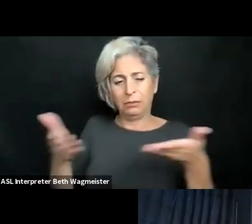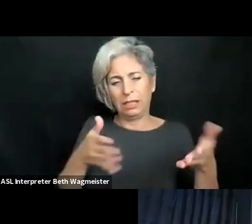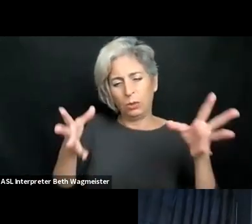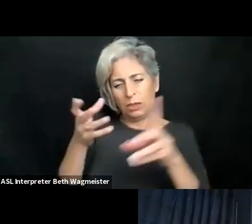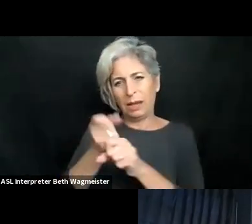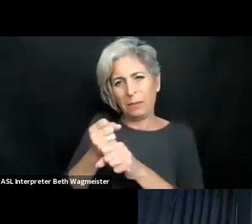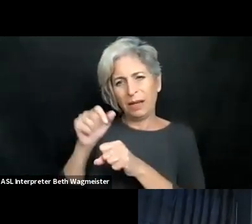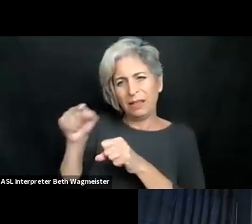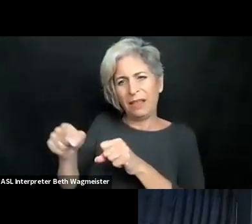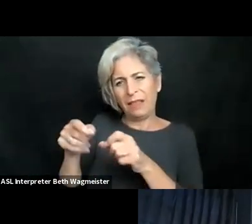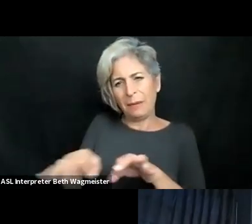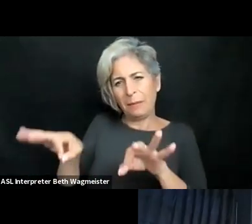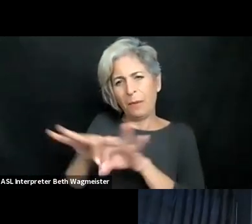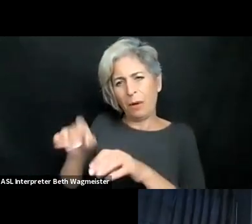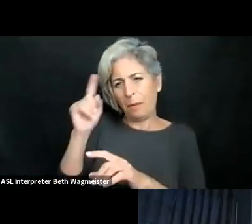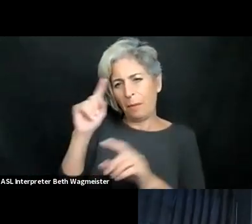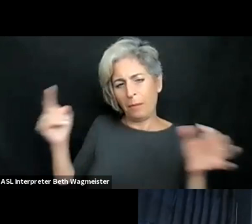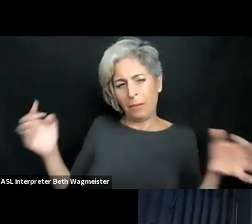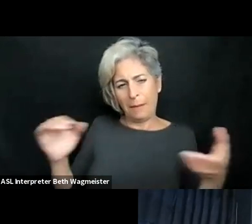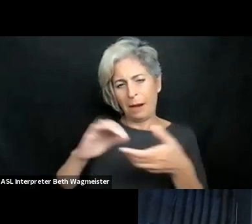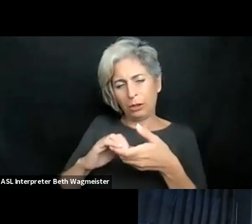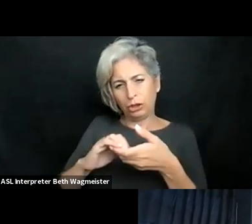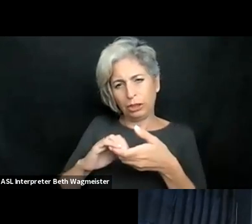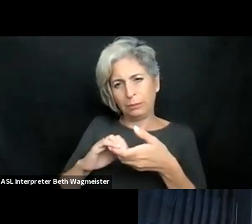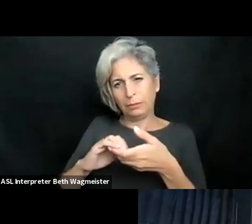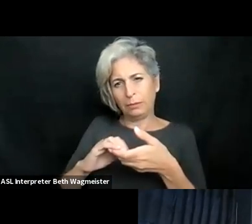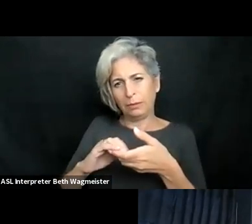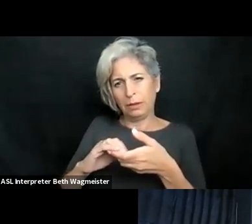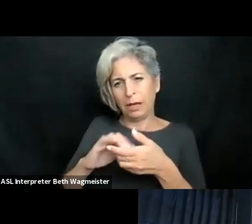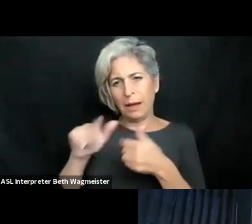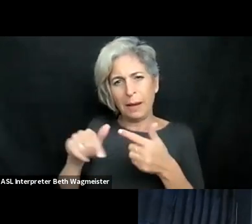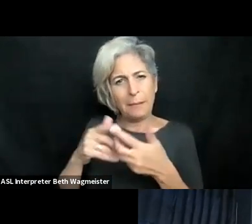mentioned the opportunities with Meta, it's giving you more strength for your